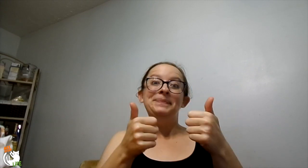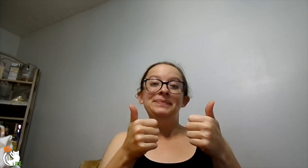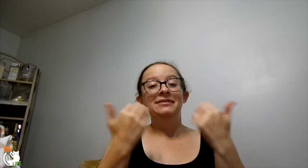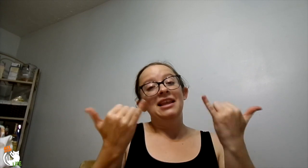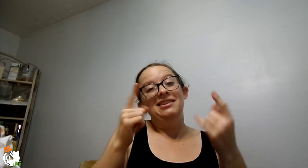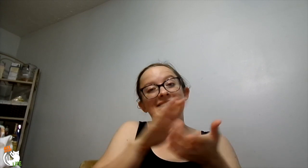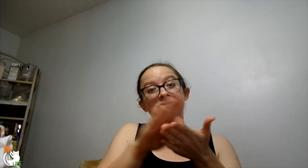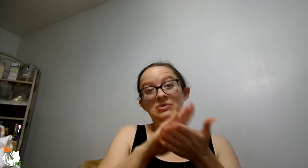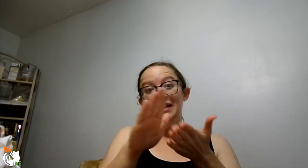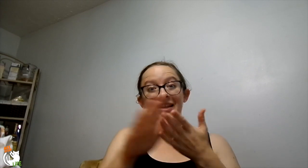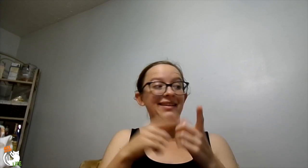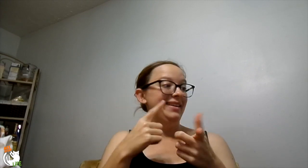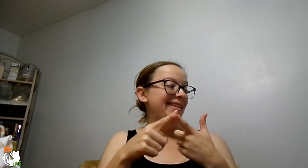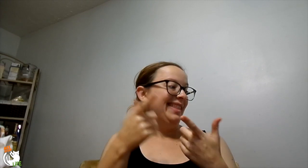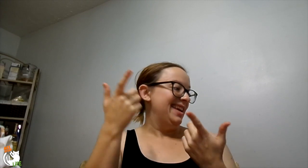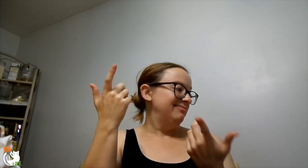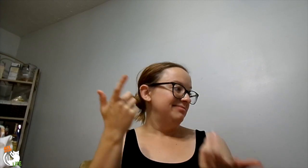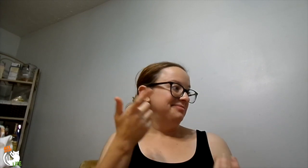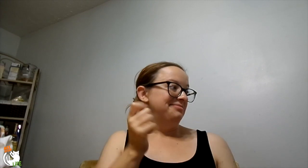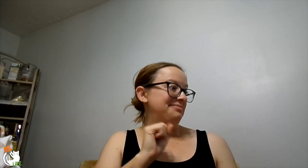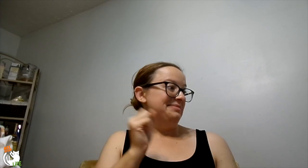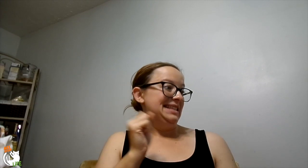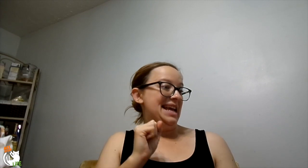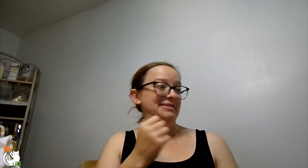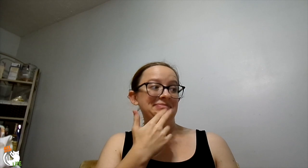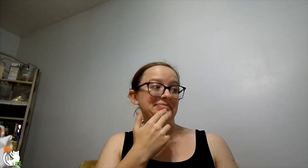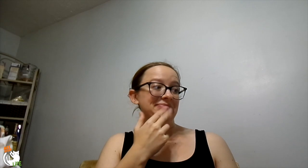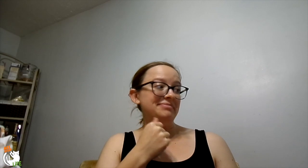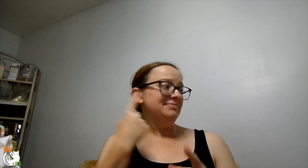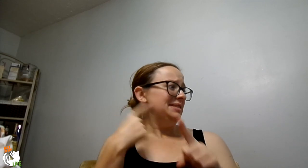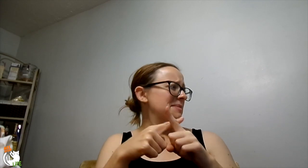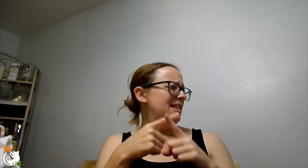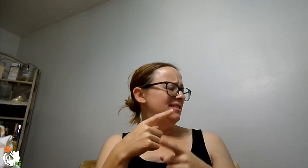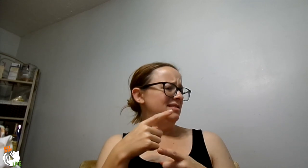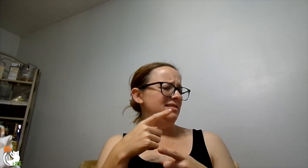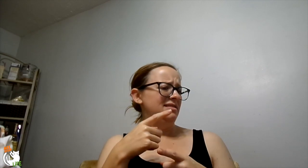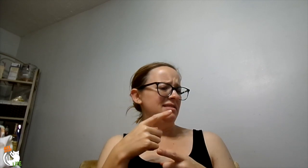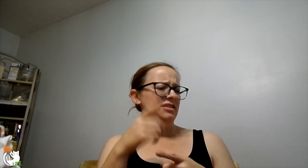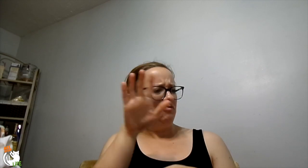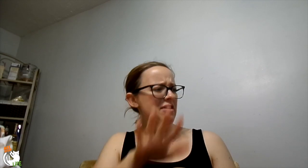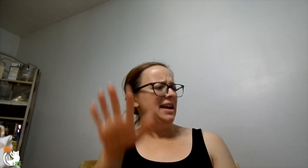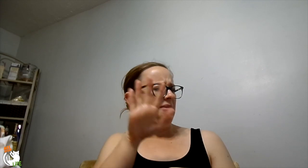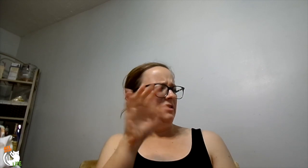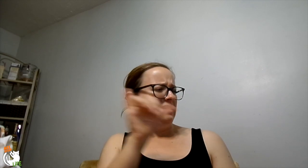but just gonna clean it up and yeah it's really cute. Plus...